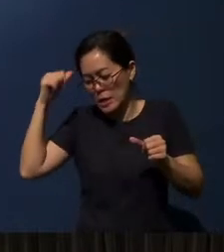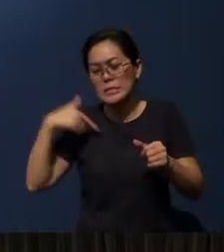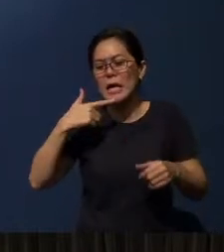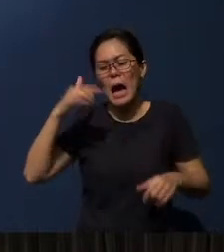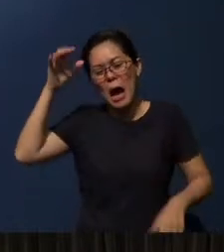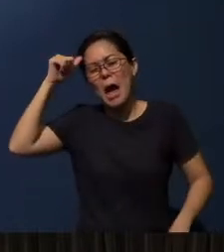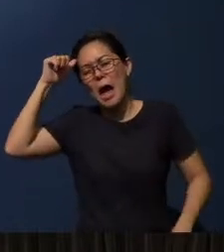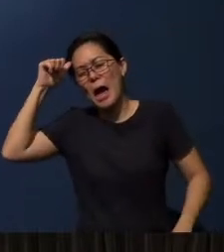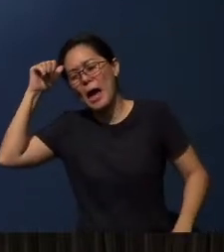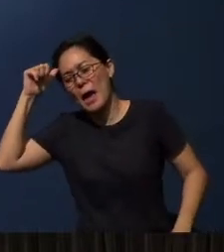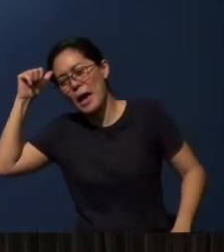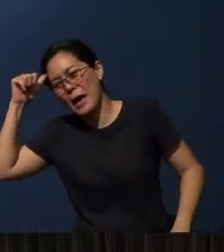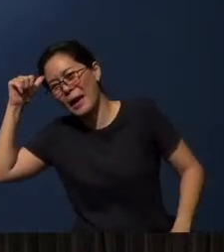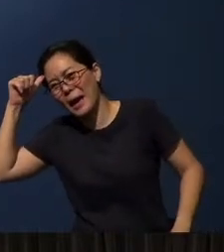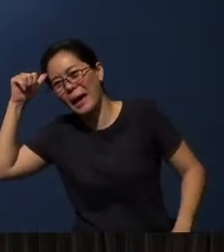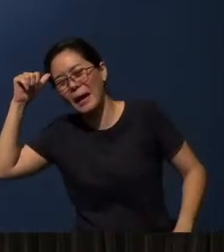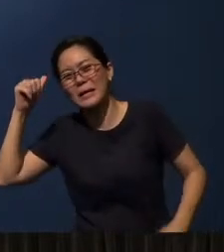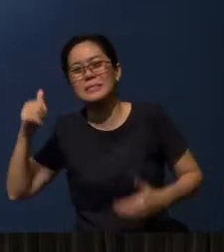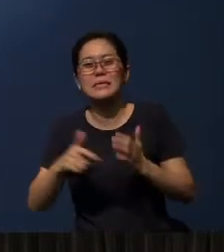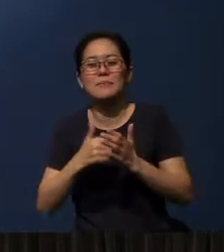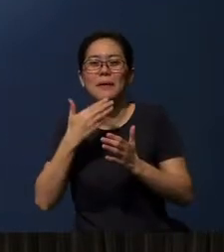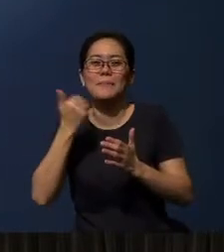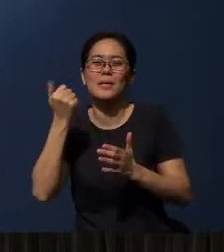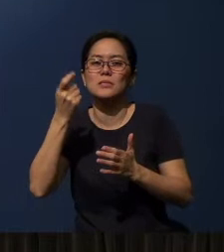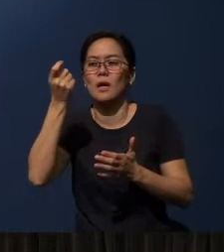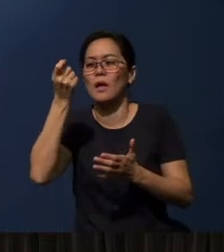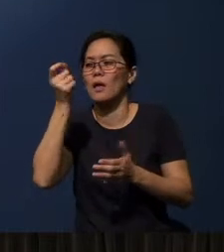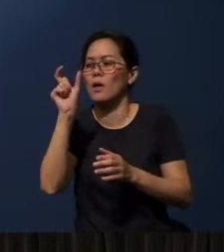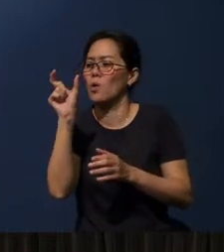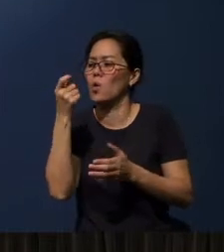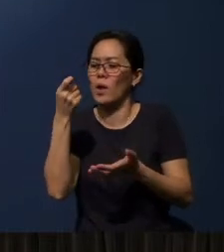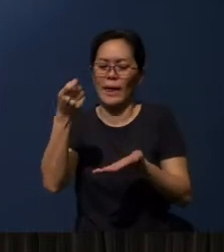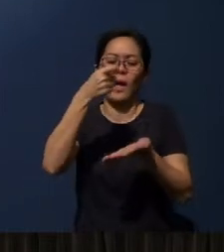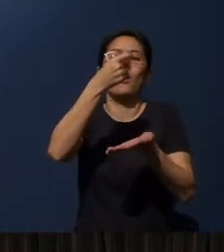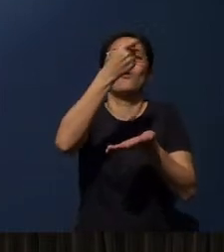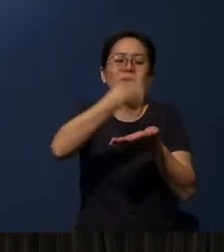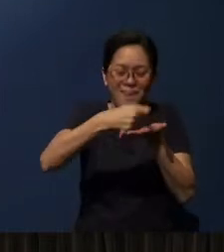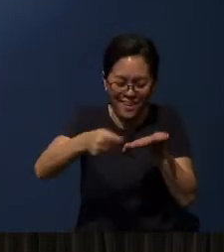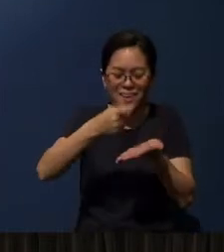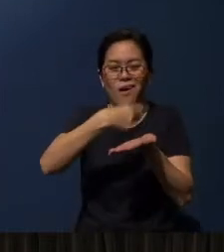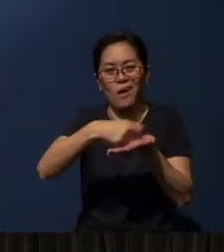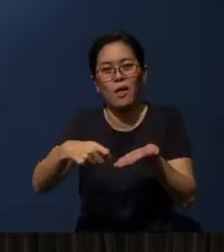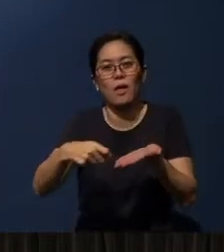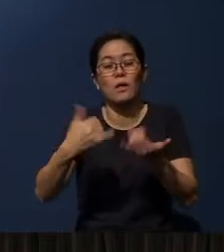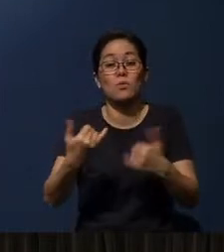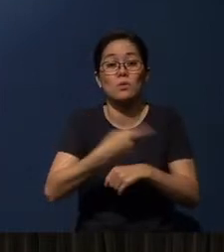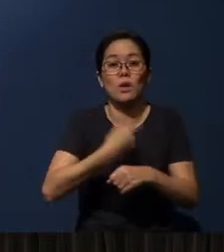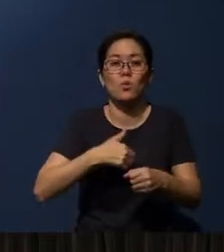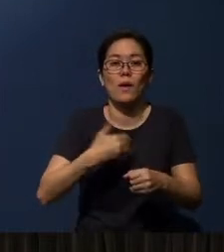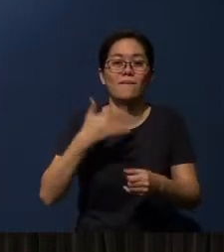Sometimes it’s good to just journal and write down. Today we have the iPhone, you have your smartphone.